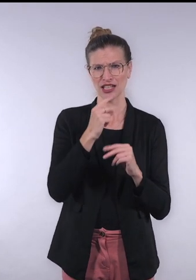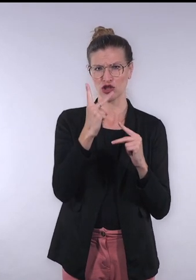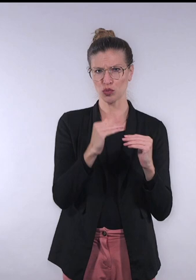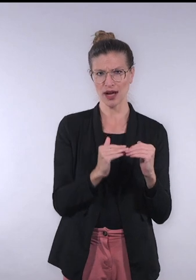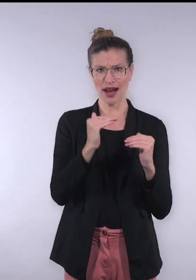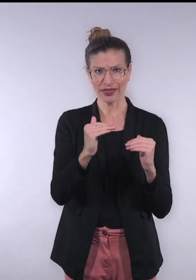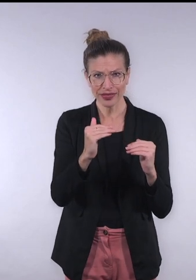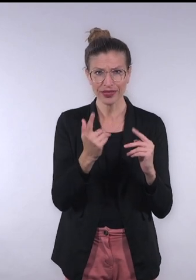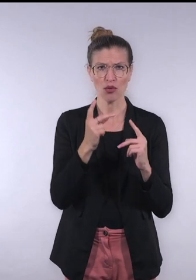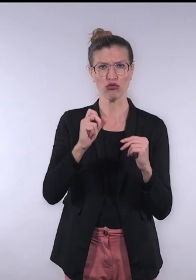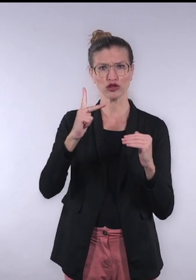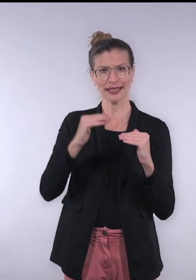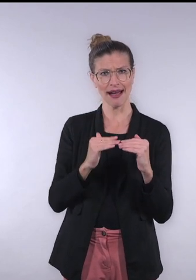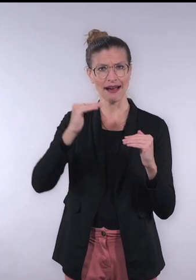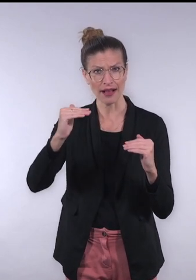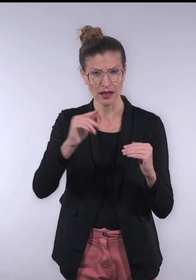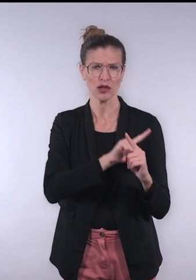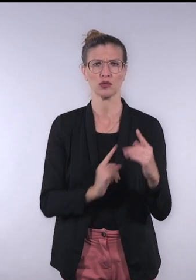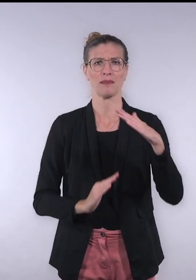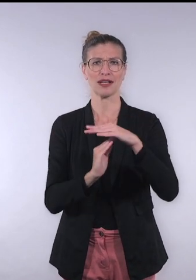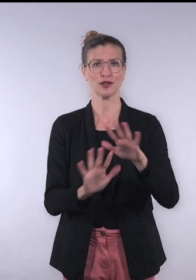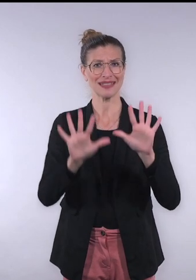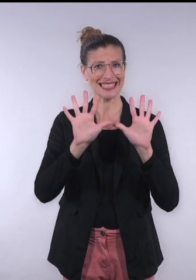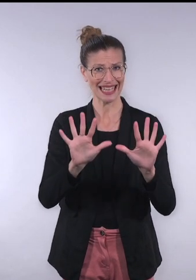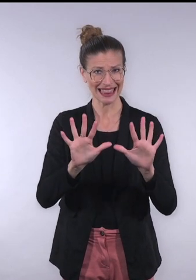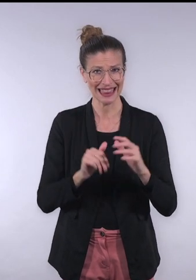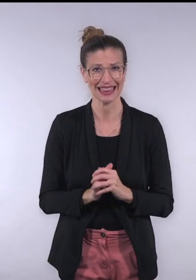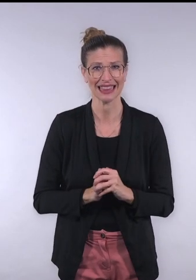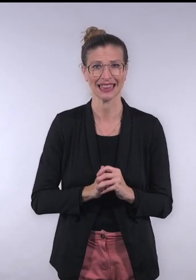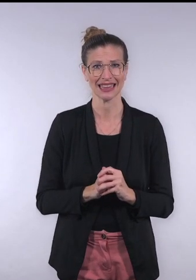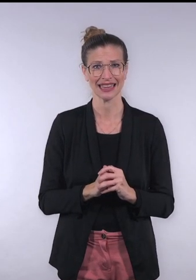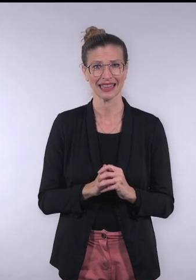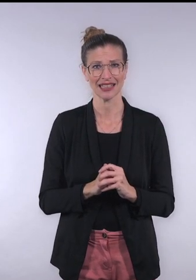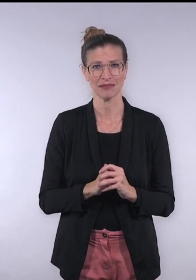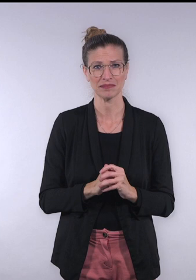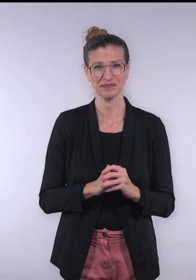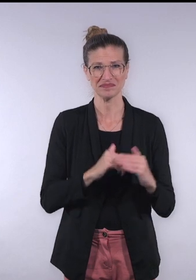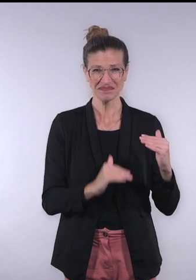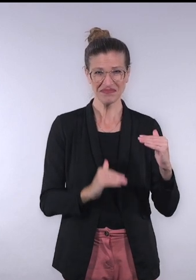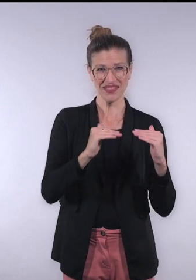with an average grade 2. Easy Read comes in an average of grade 3 to grade 10